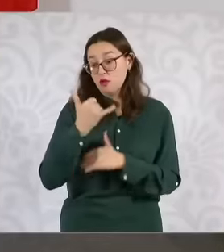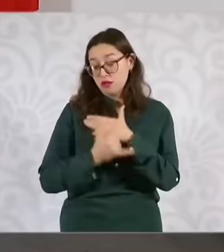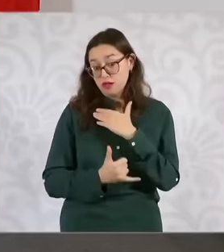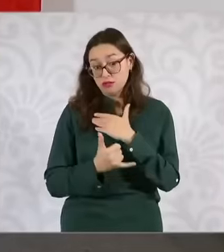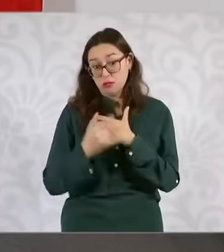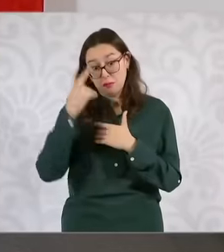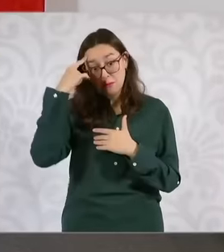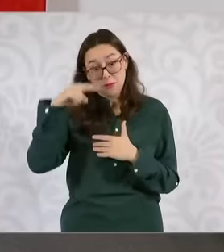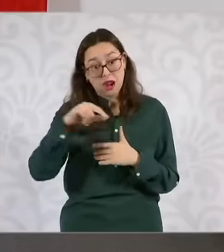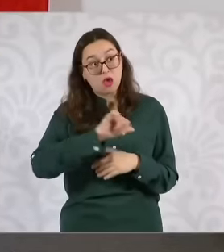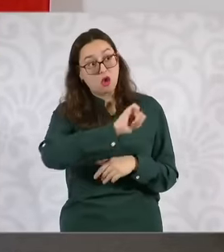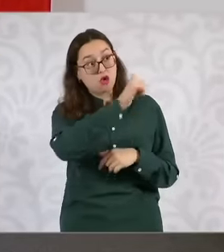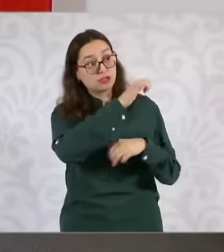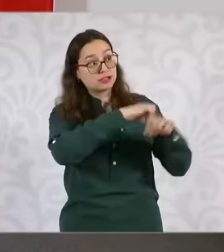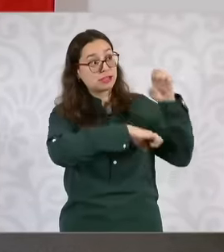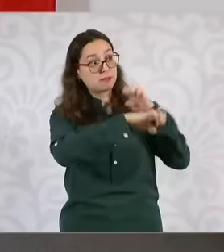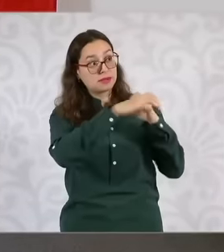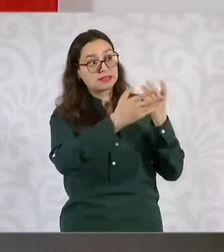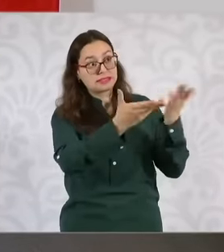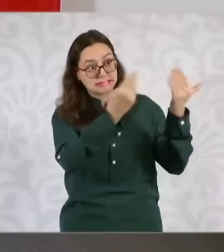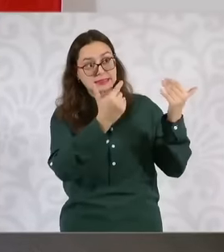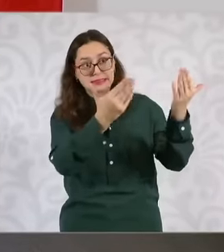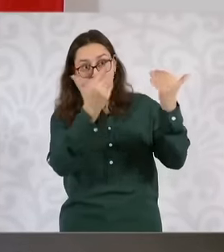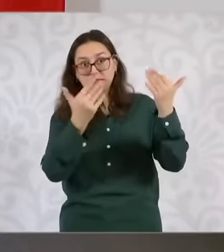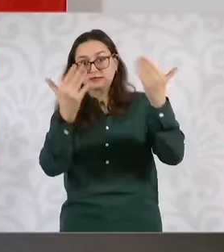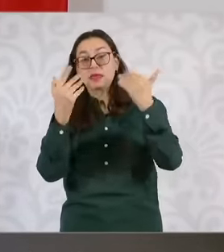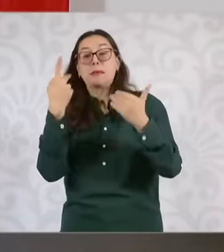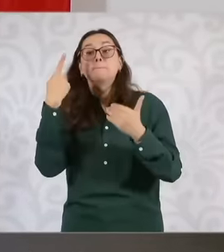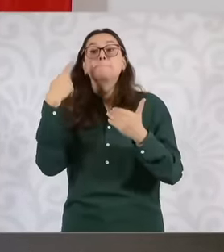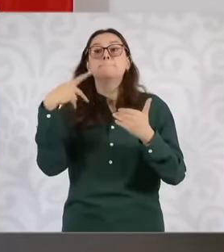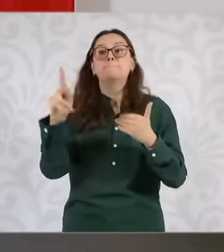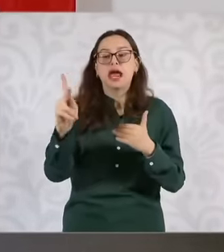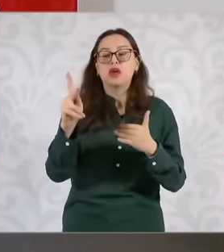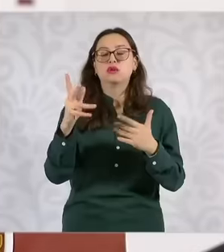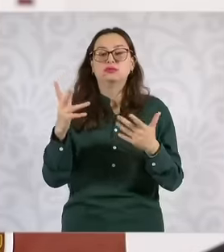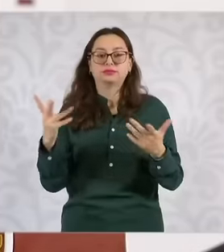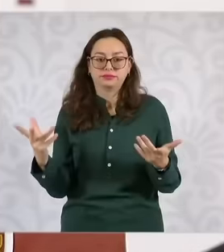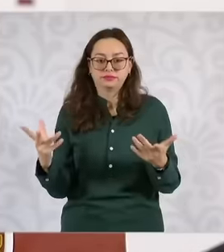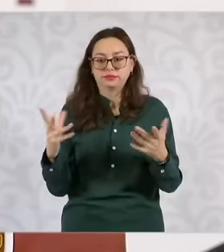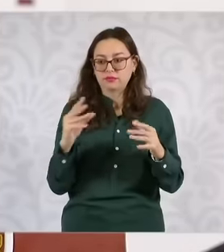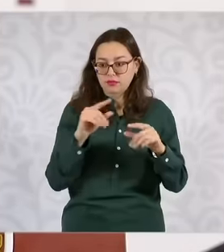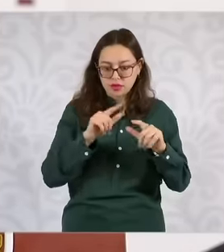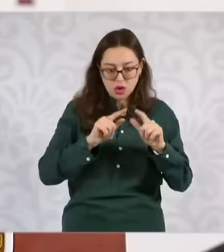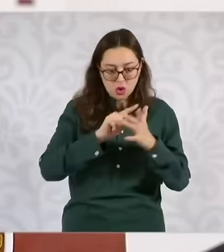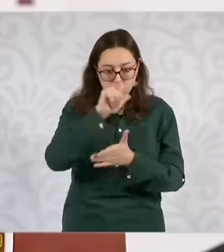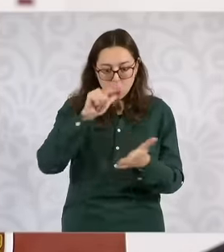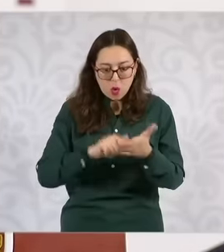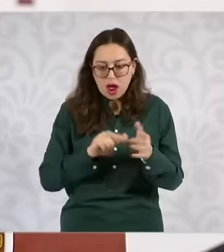private investment linked to investment in public infrastructure for the development of the